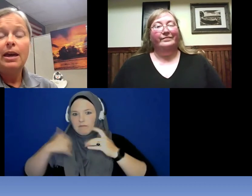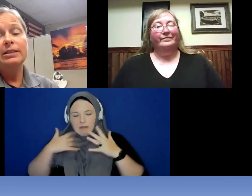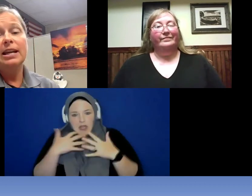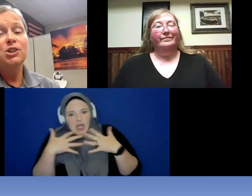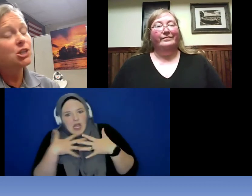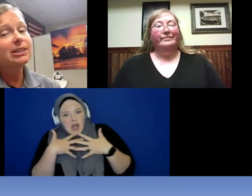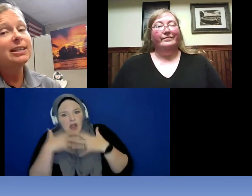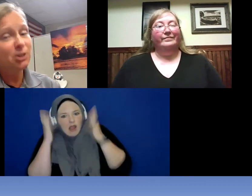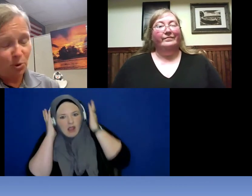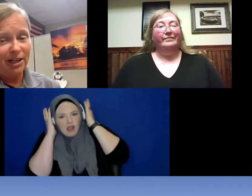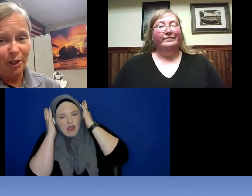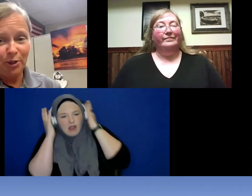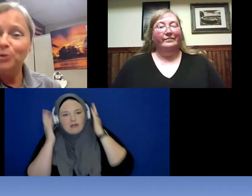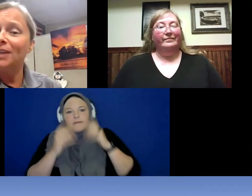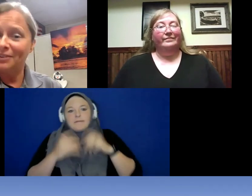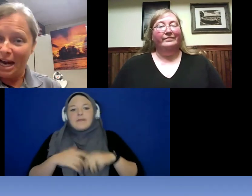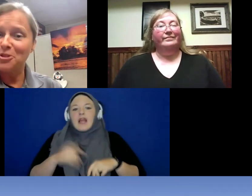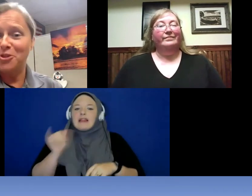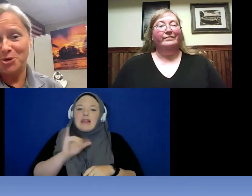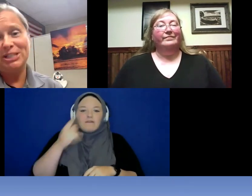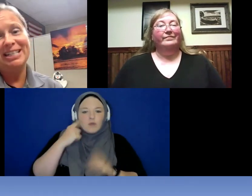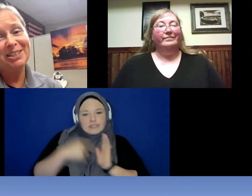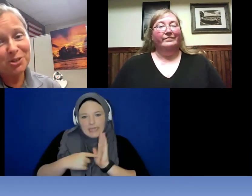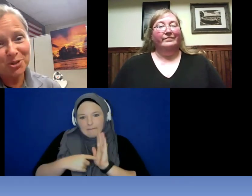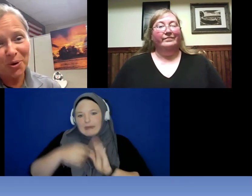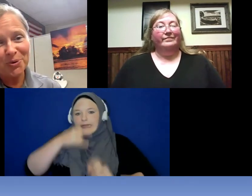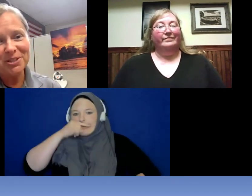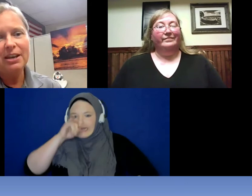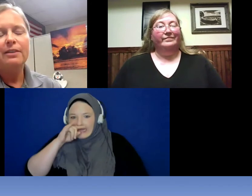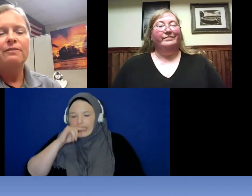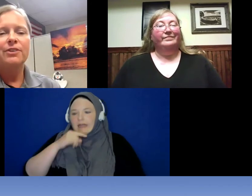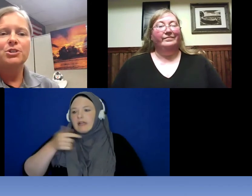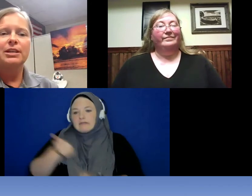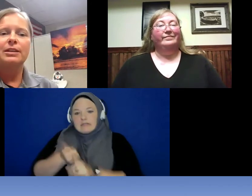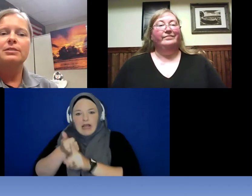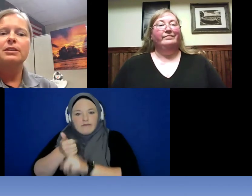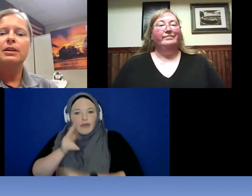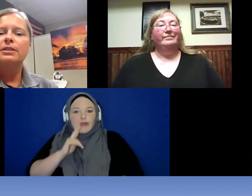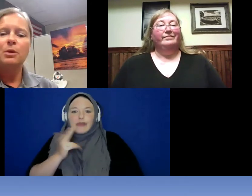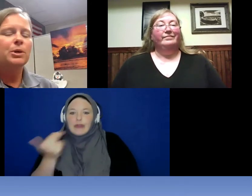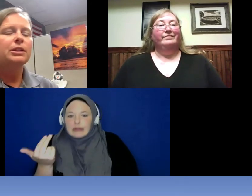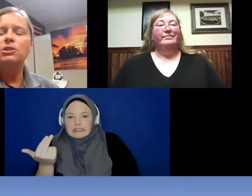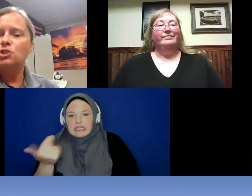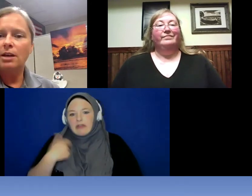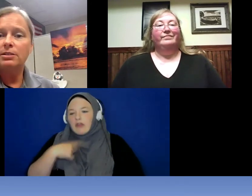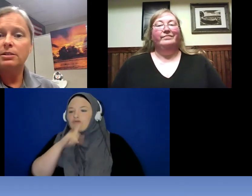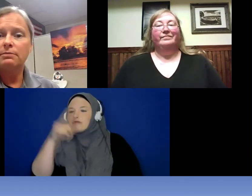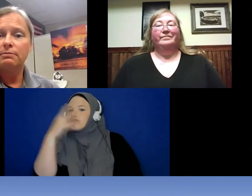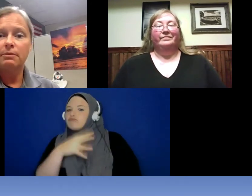intentionally ignoring you like they are 13 years old versus they really just --